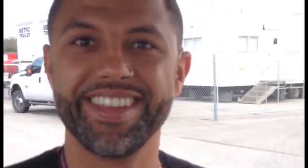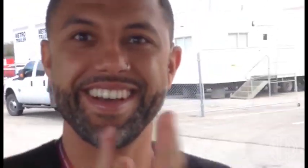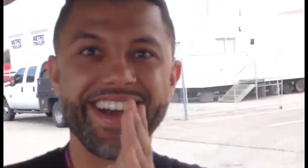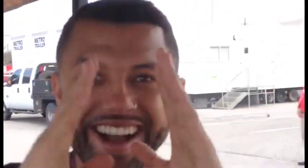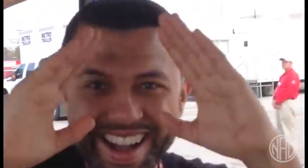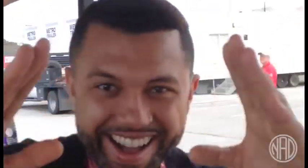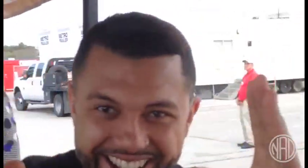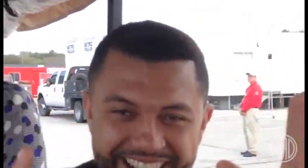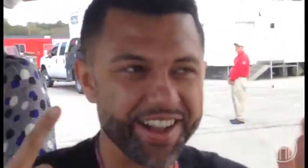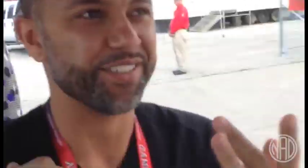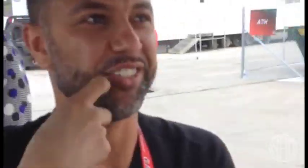Hi everyone!